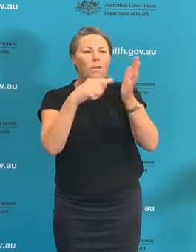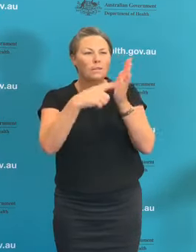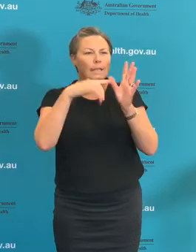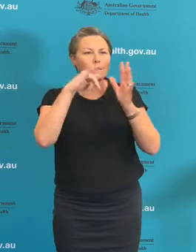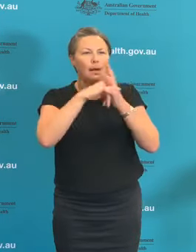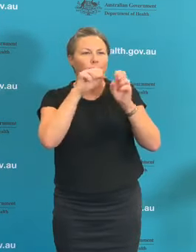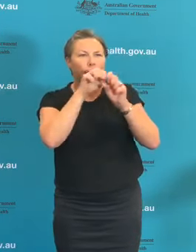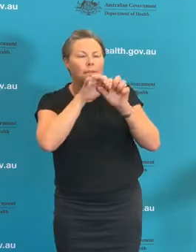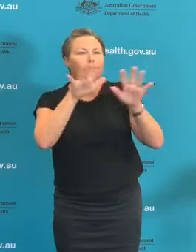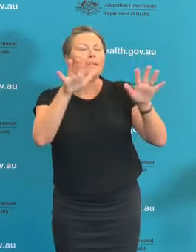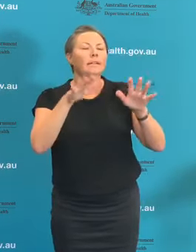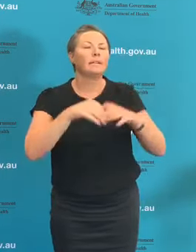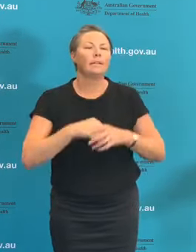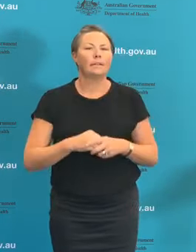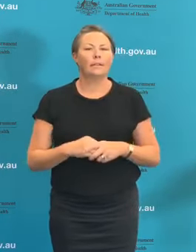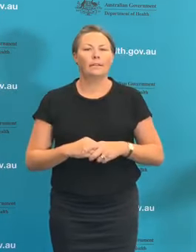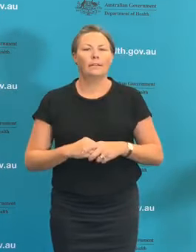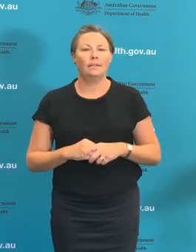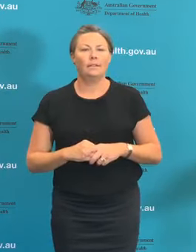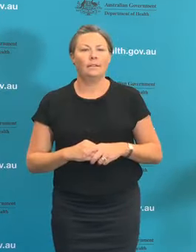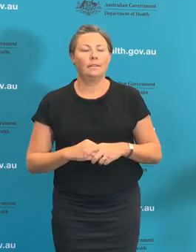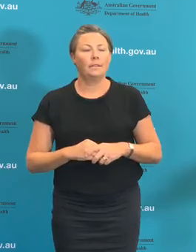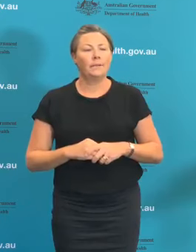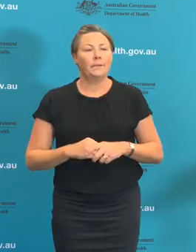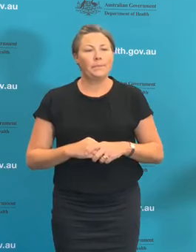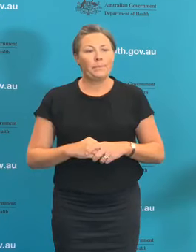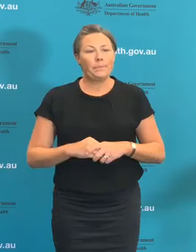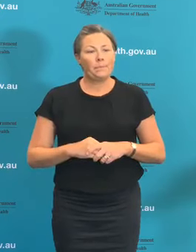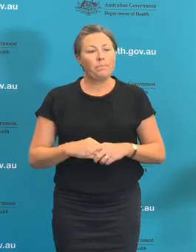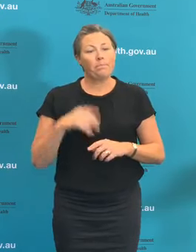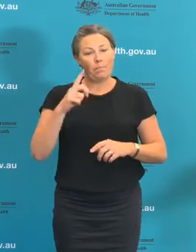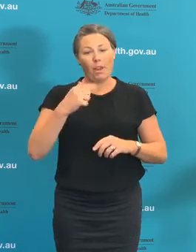time that that's been the case, we can be confident with with that result.